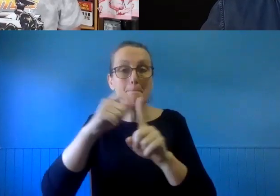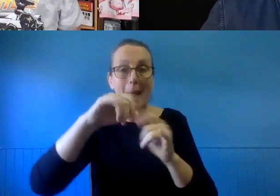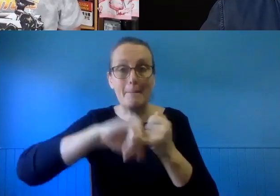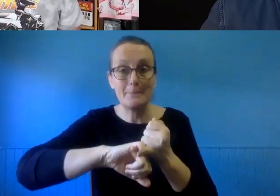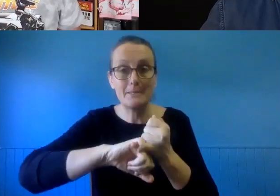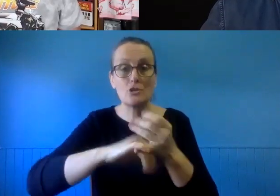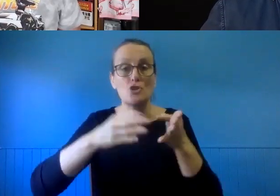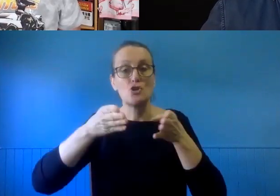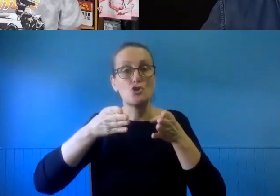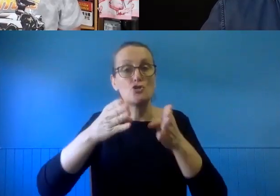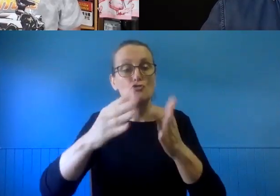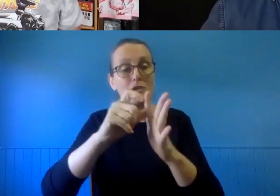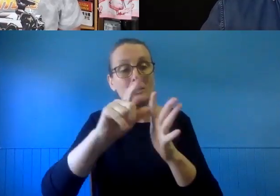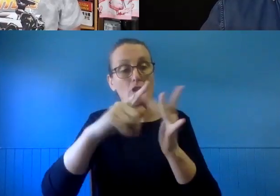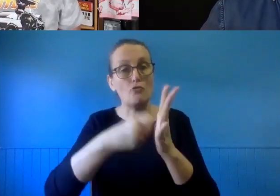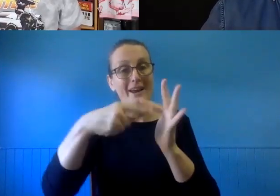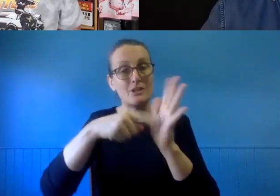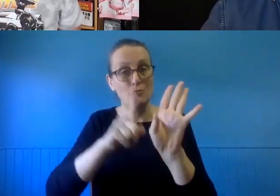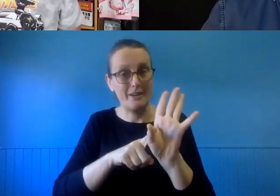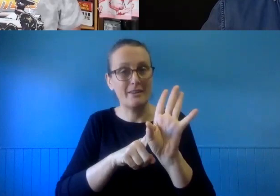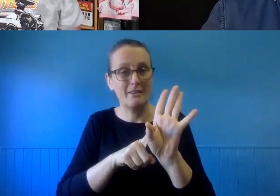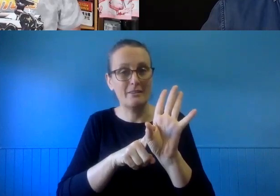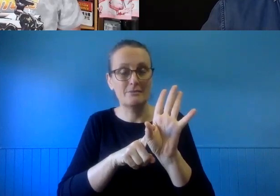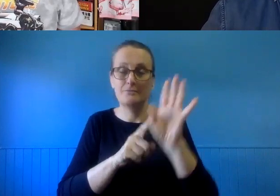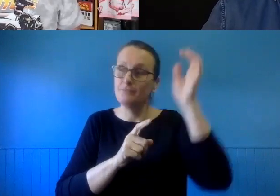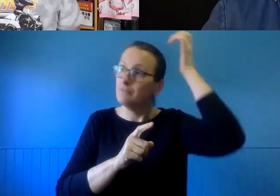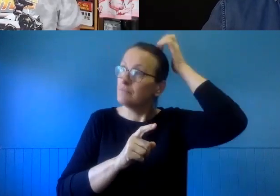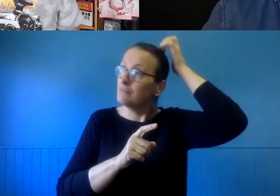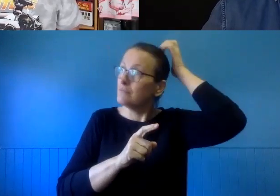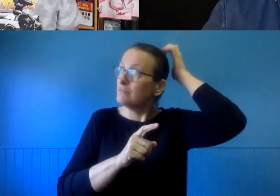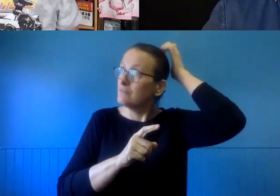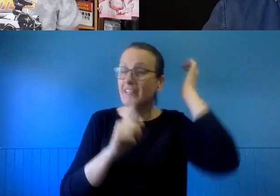have their own copyright, as found materials in projects or artworks is